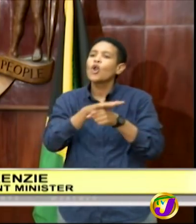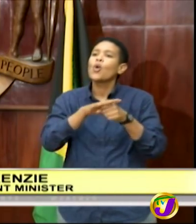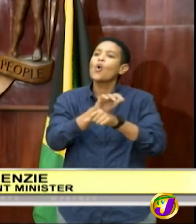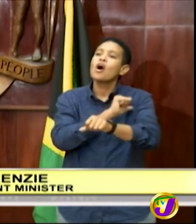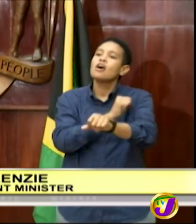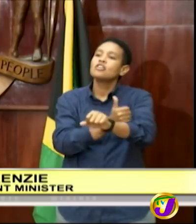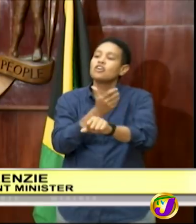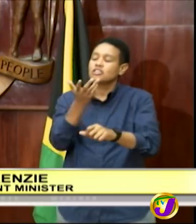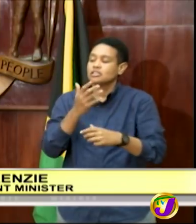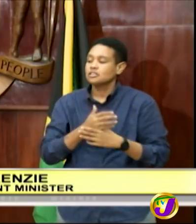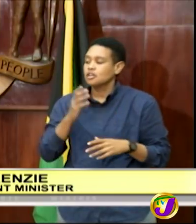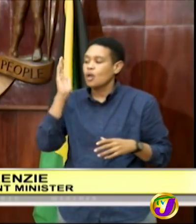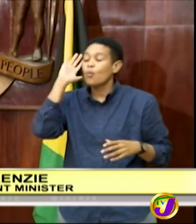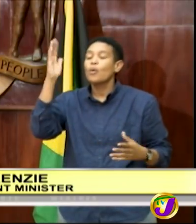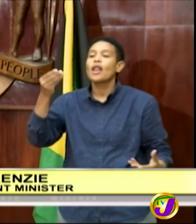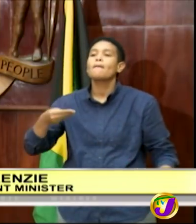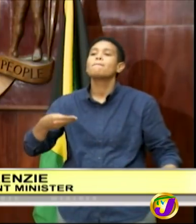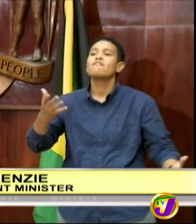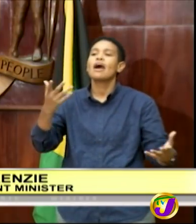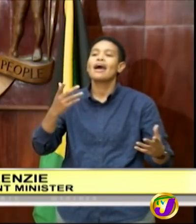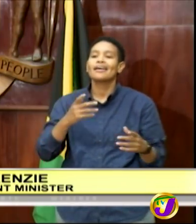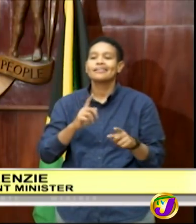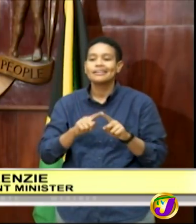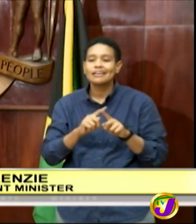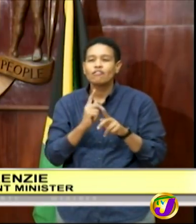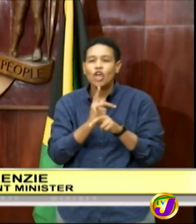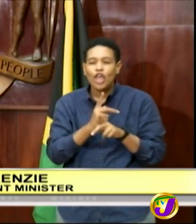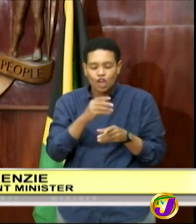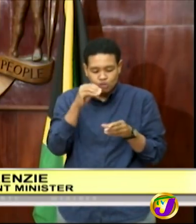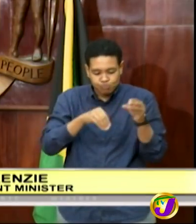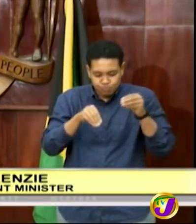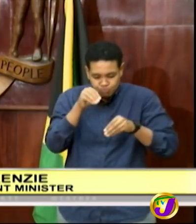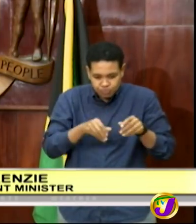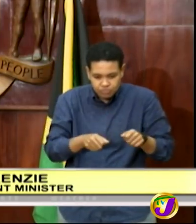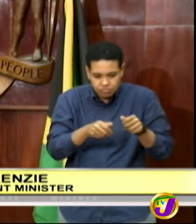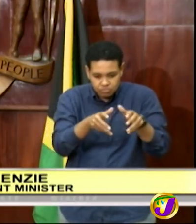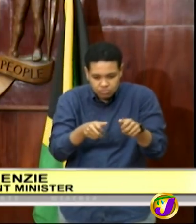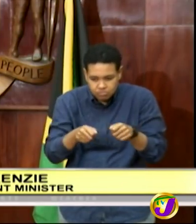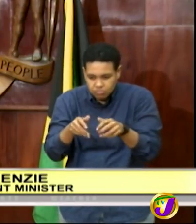will be providing clear packages on a deal